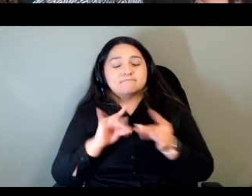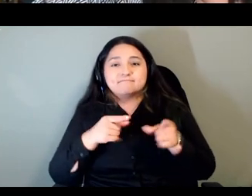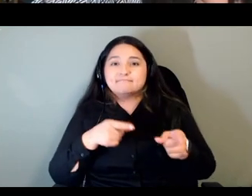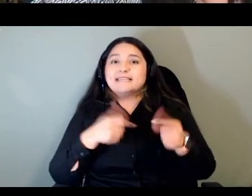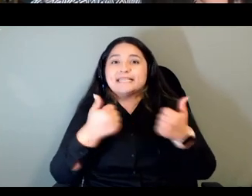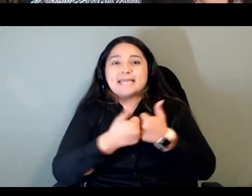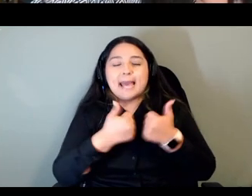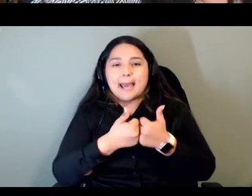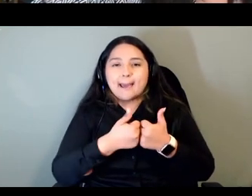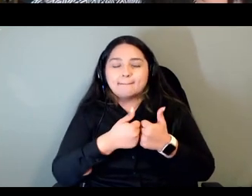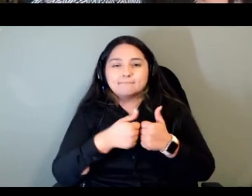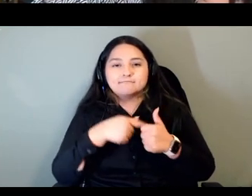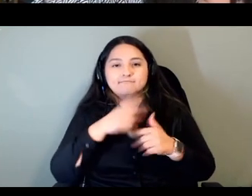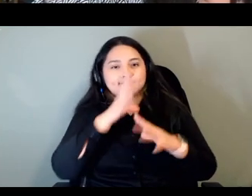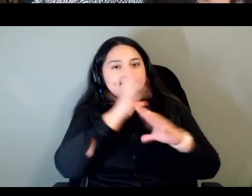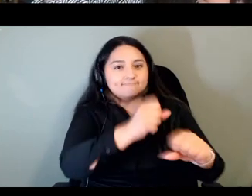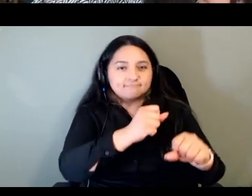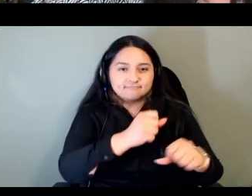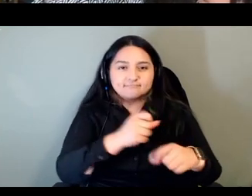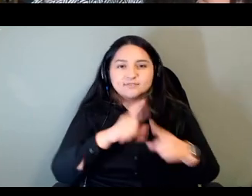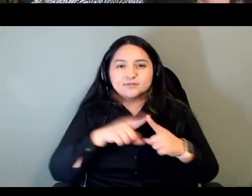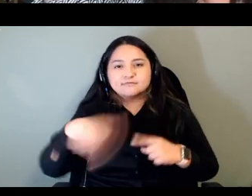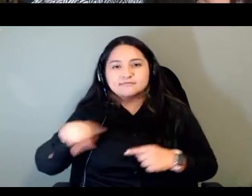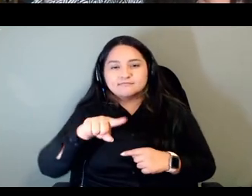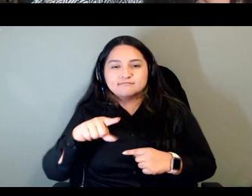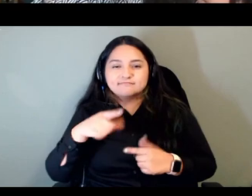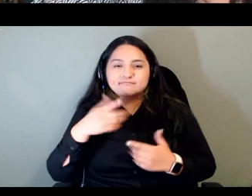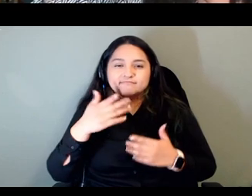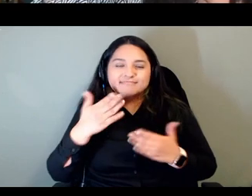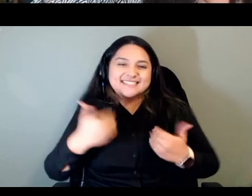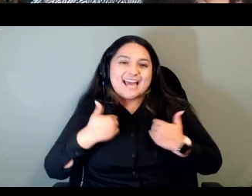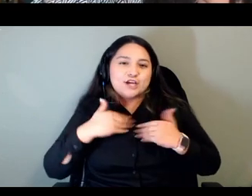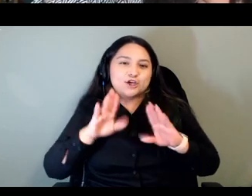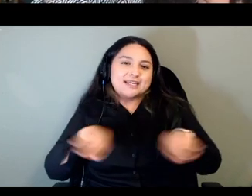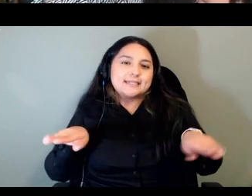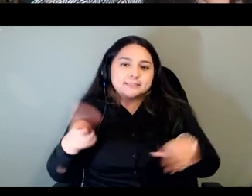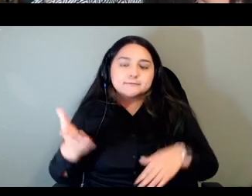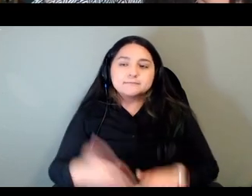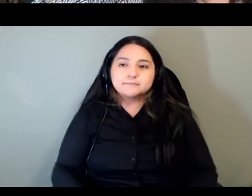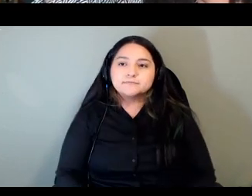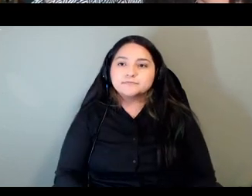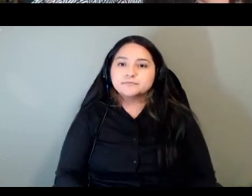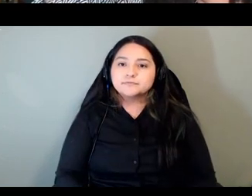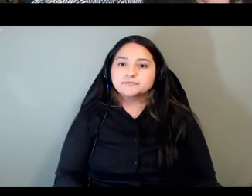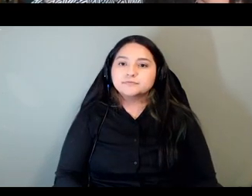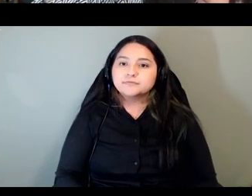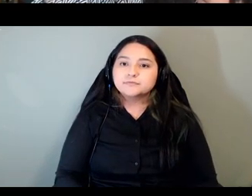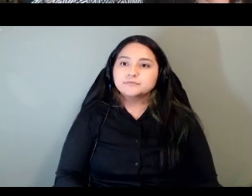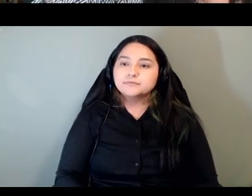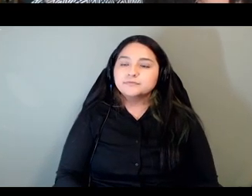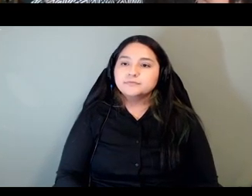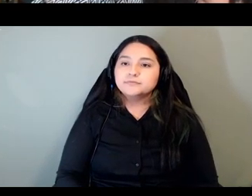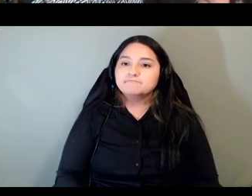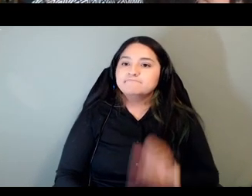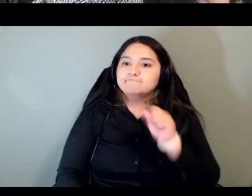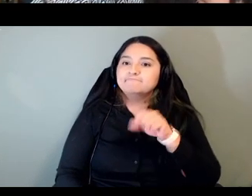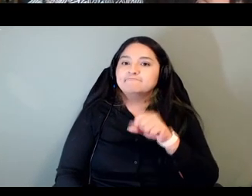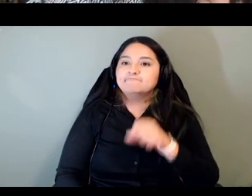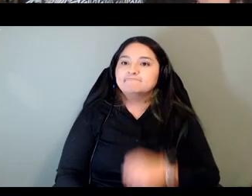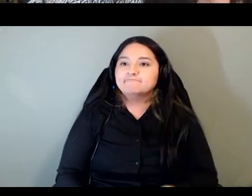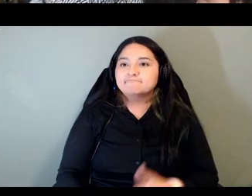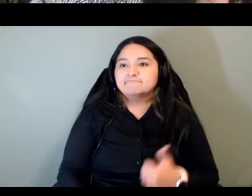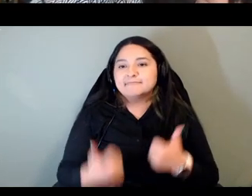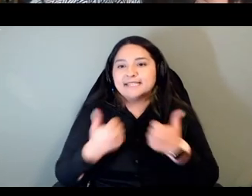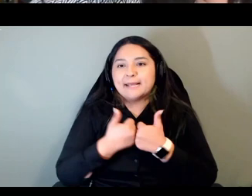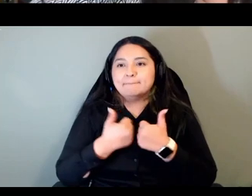out to the the kid the user's kids so yeah yeah gamification i guess is fun you have